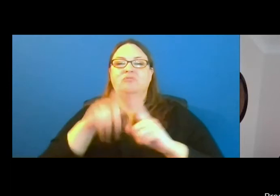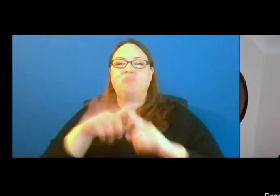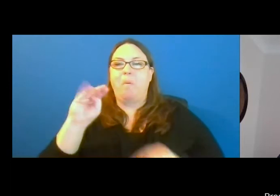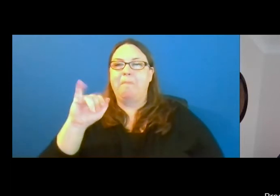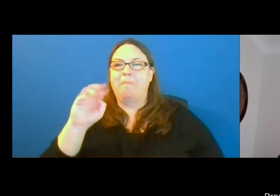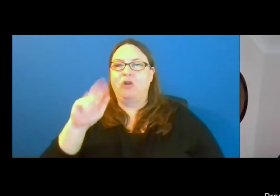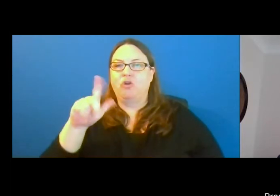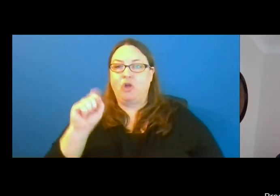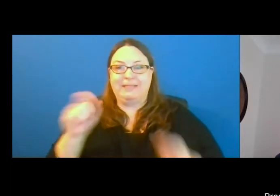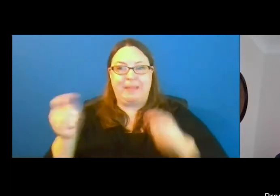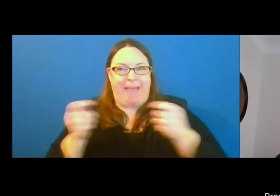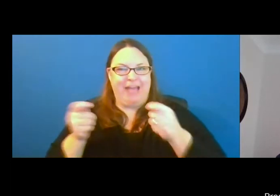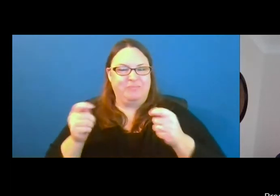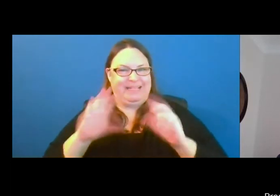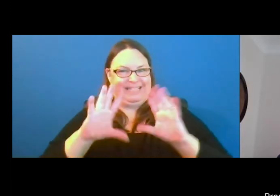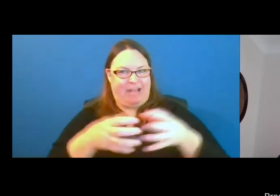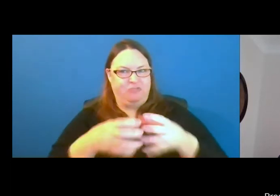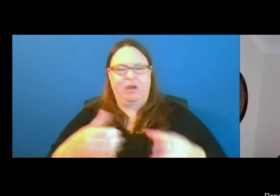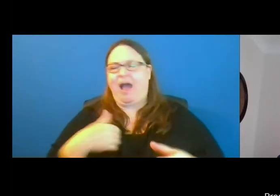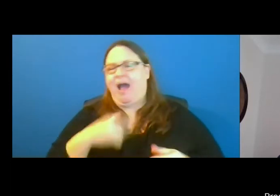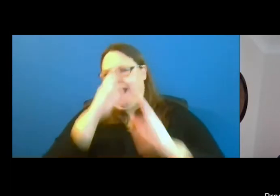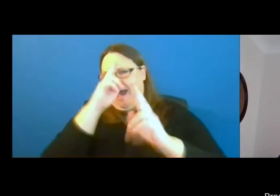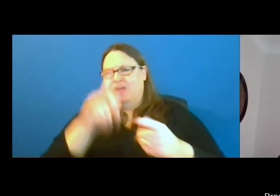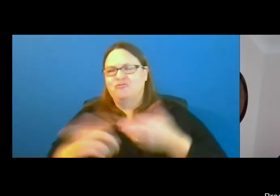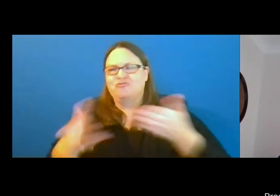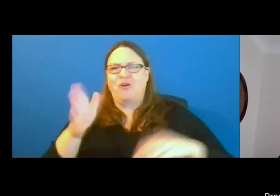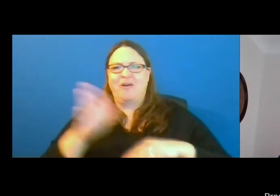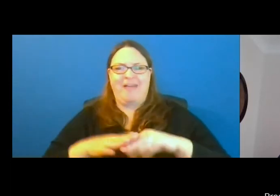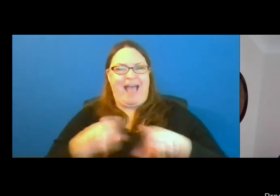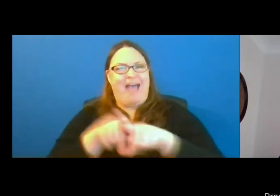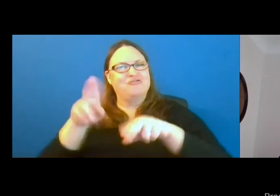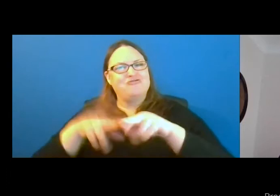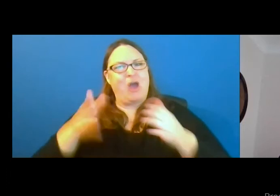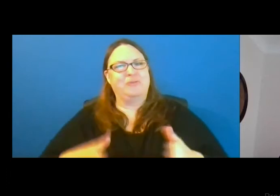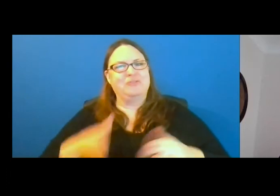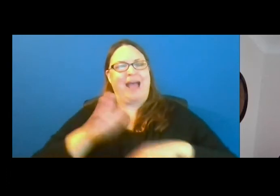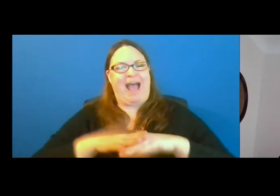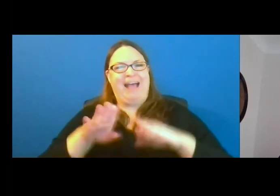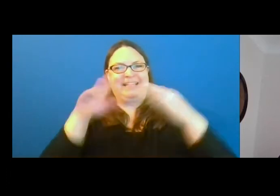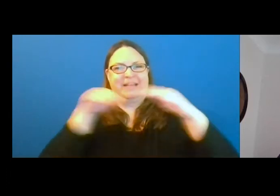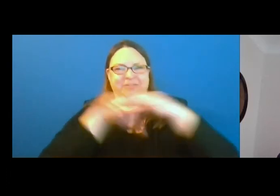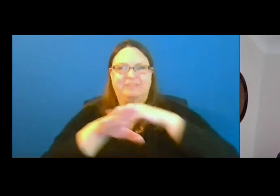I am honored to serve as the chair on the accessibility team, otherwise known as the A-Team.